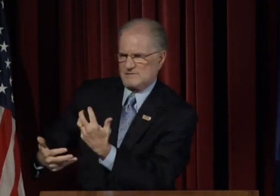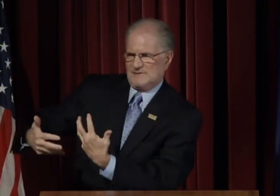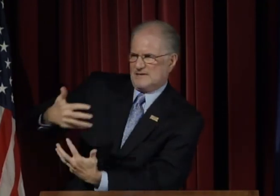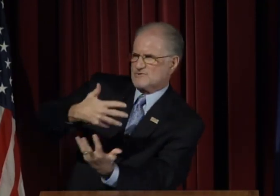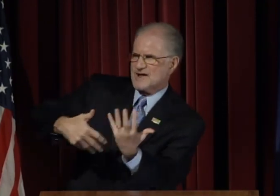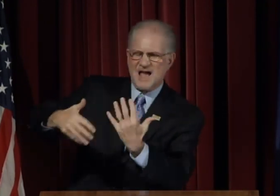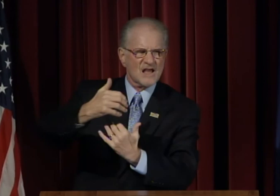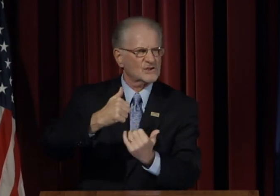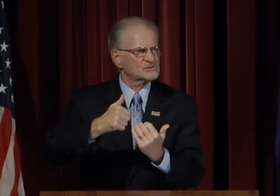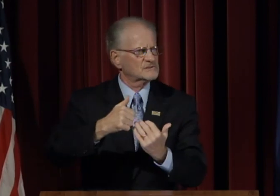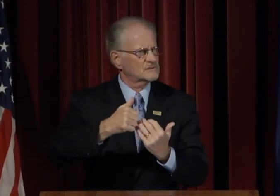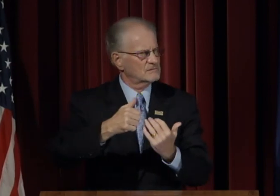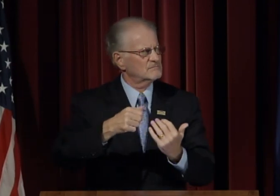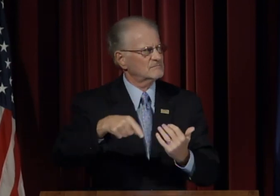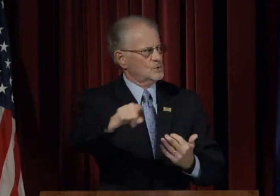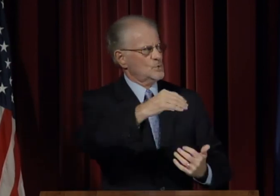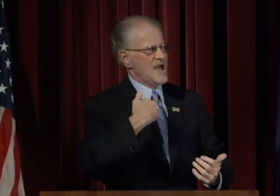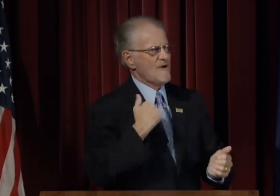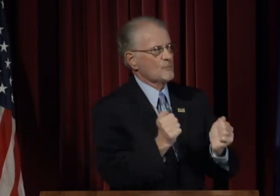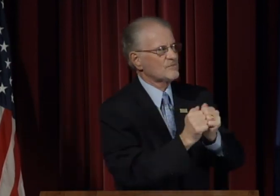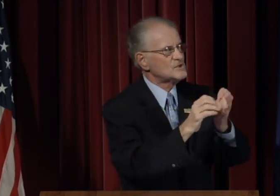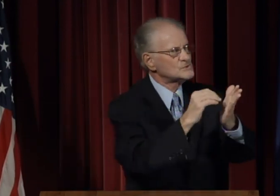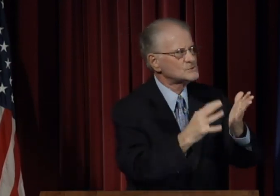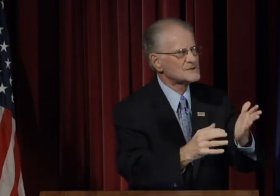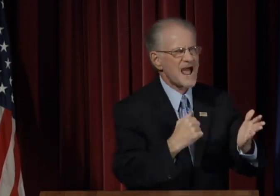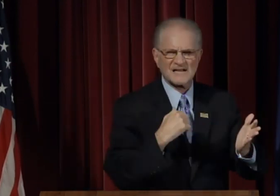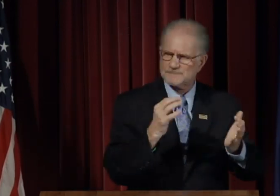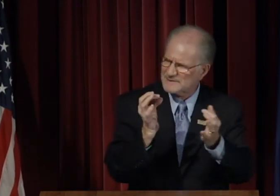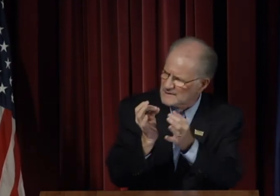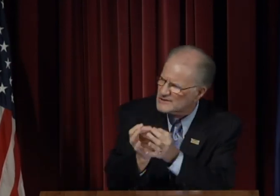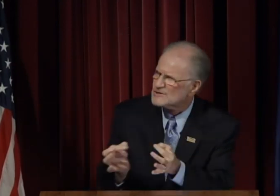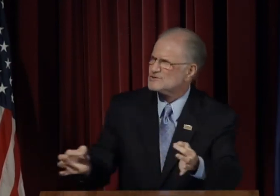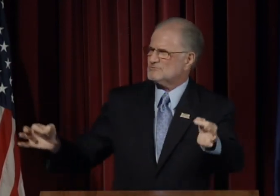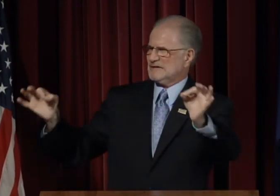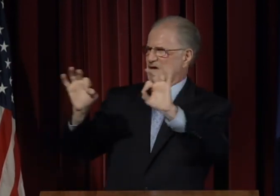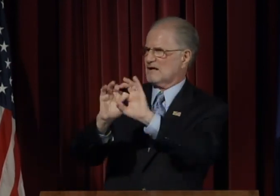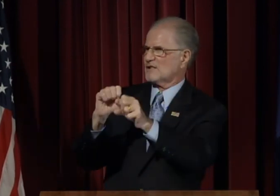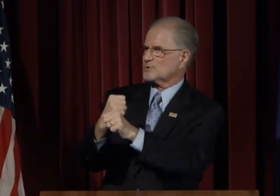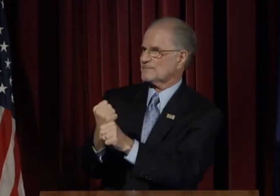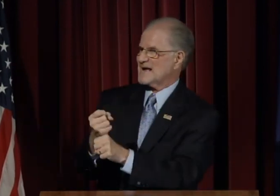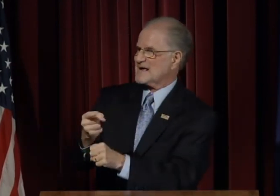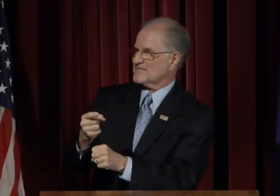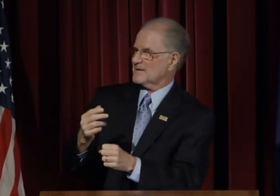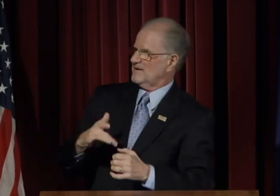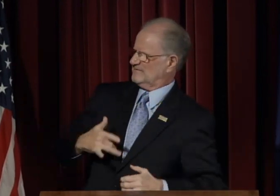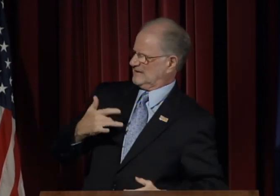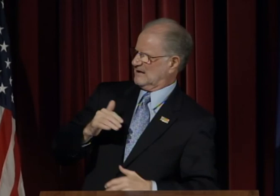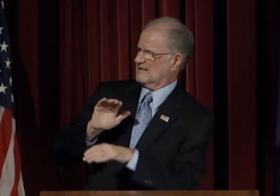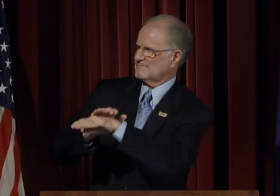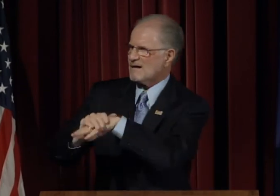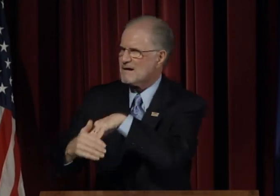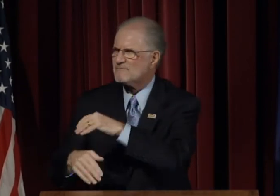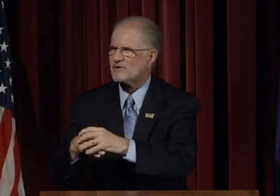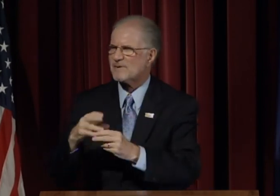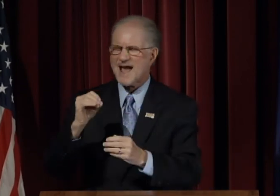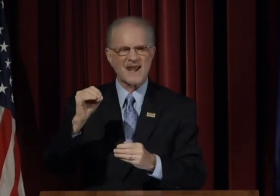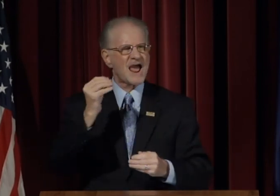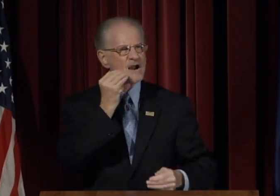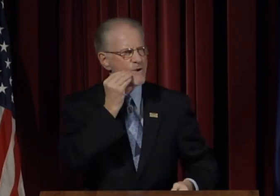Consider every interaction you have with students as being critical to making them feel comfortable